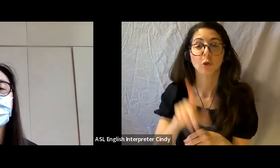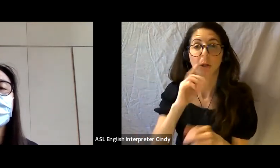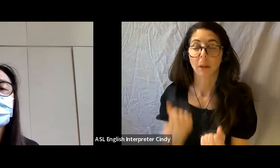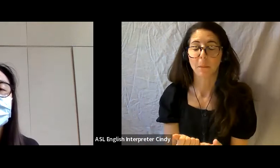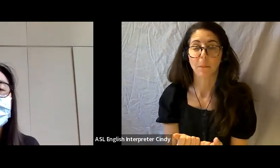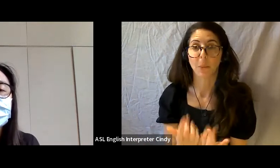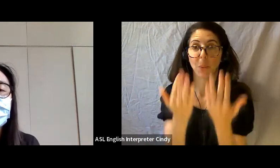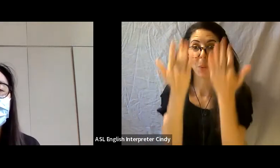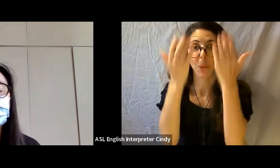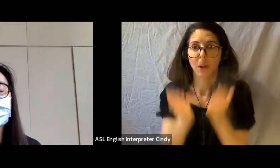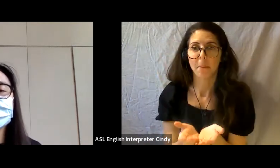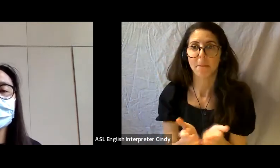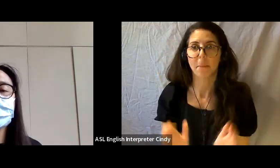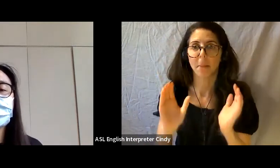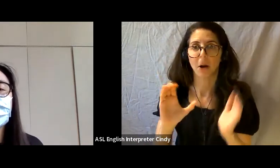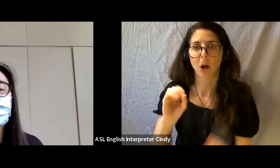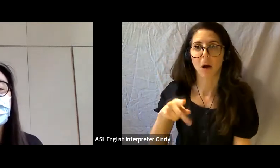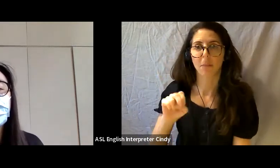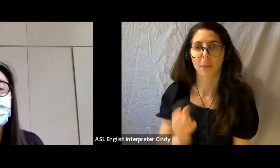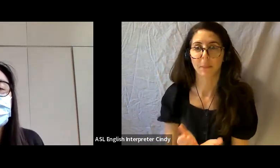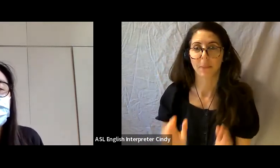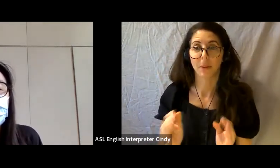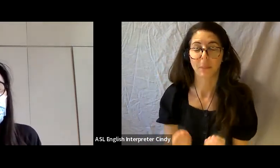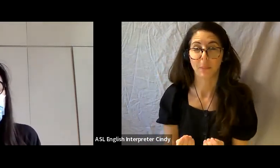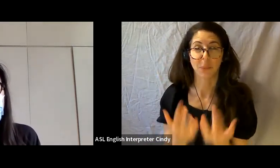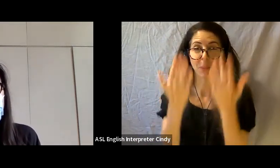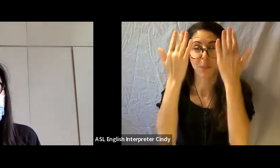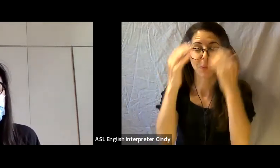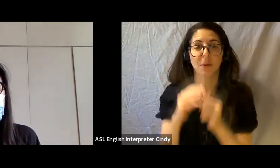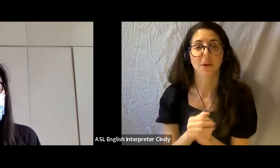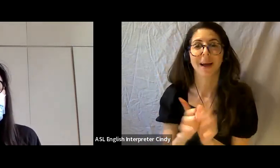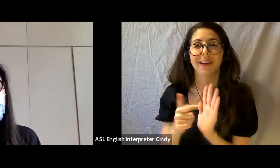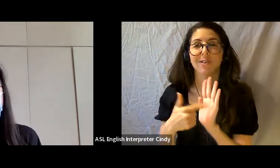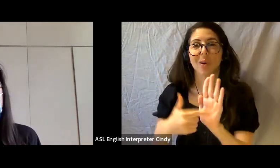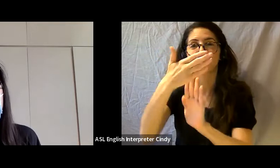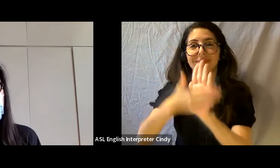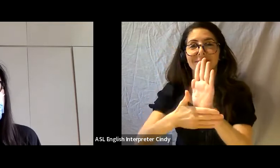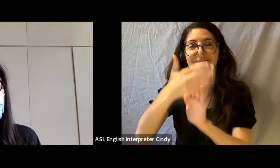and has an image of Kate doing a performance, specifically a jingle dance, in the background